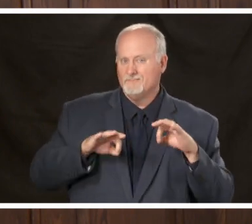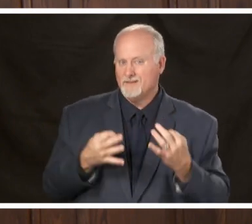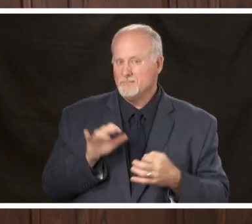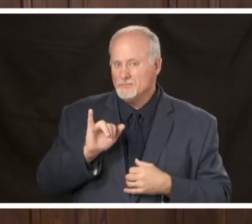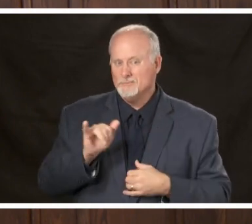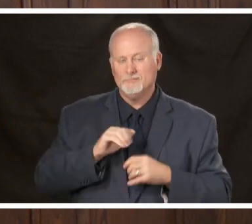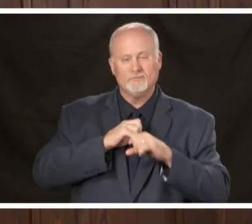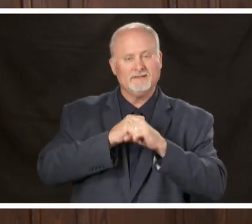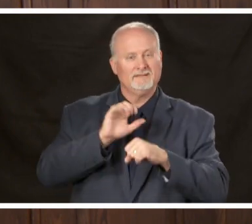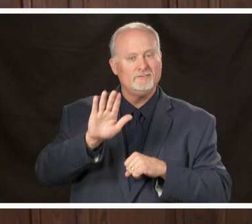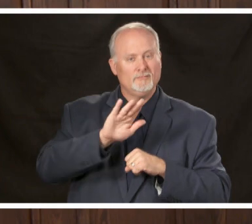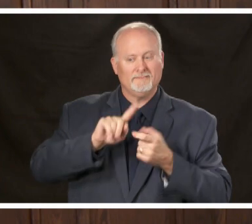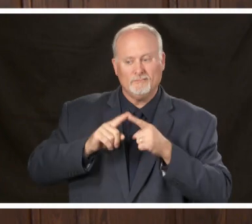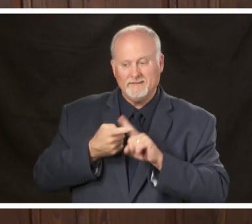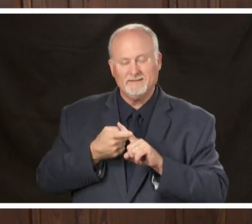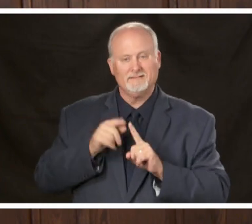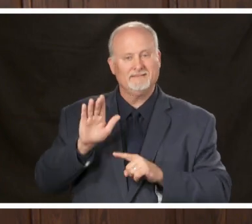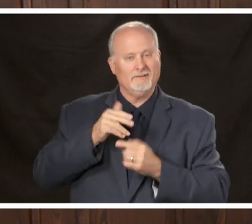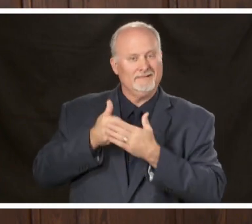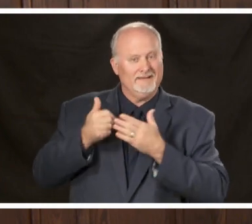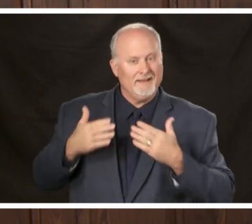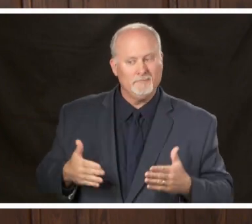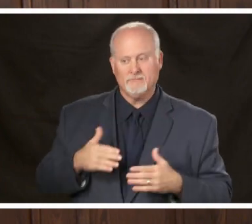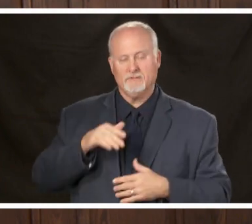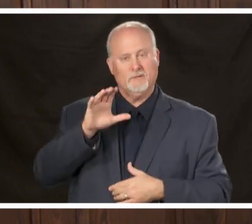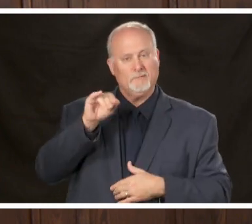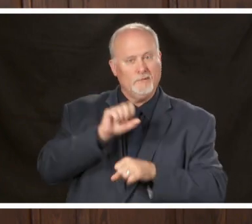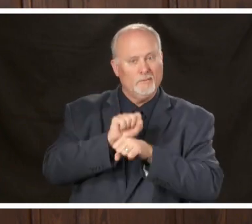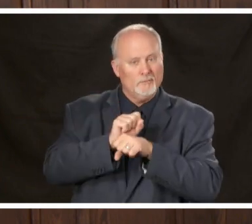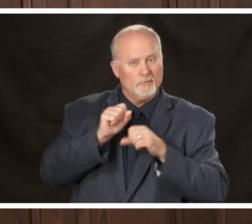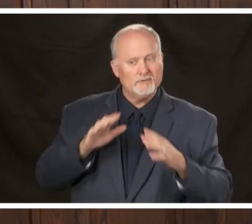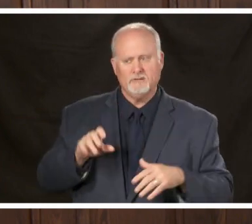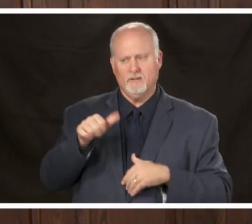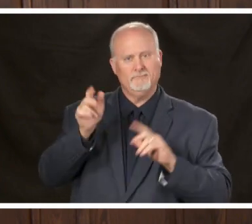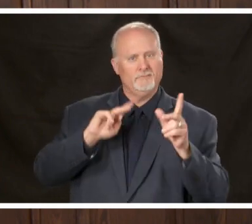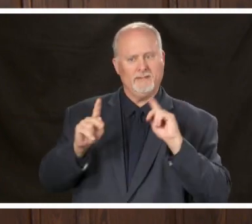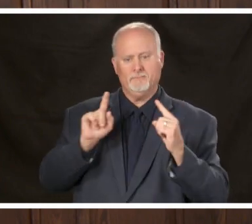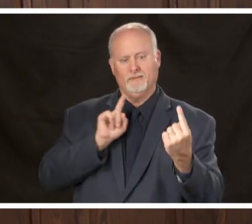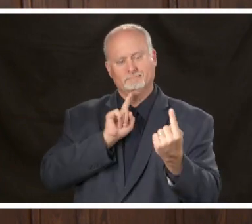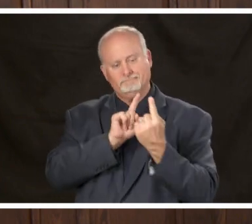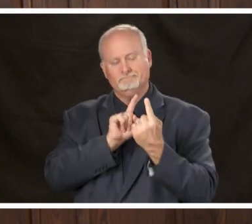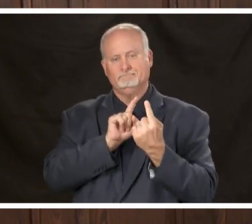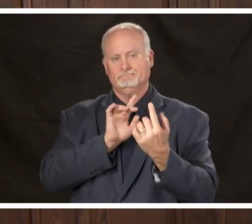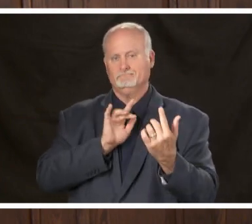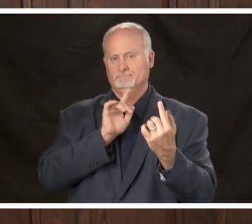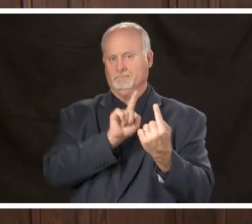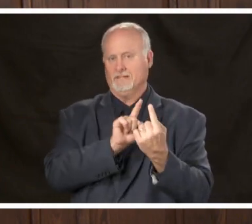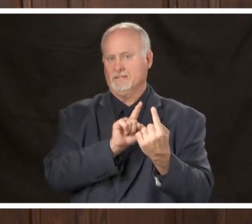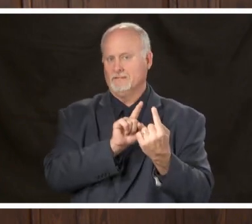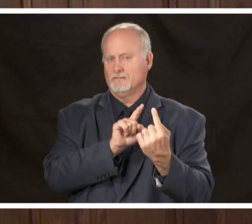neighbors fellow co-workers and others they may come into contact with third